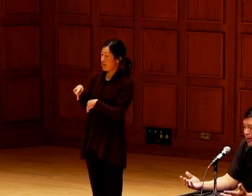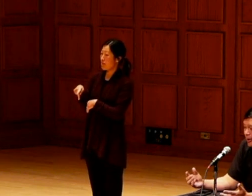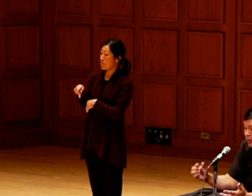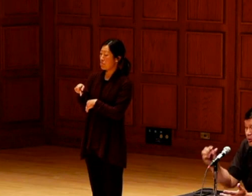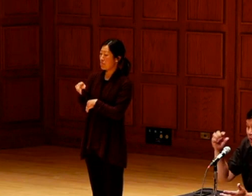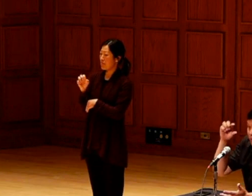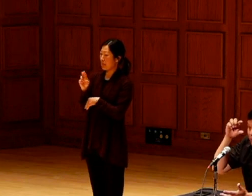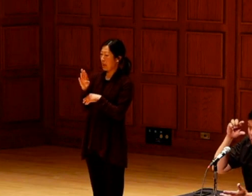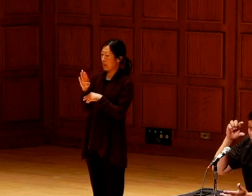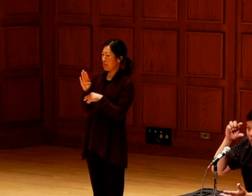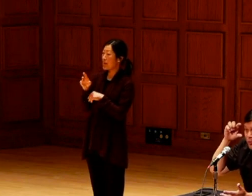It is basically the solar bear family.